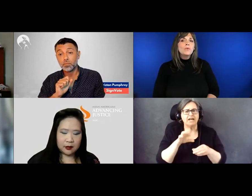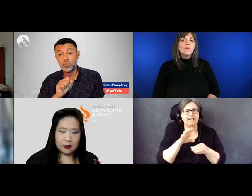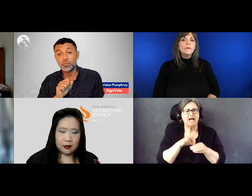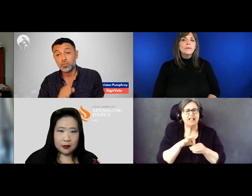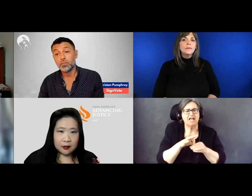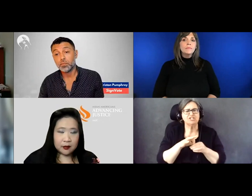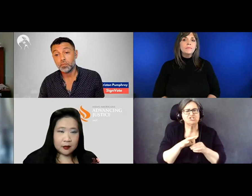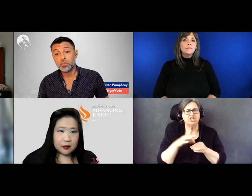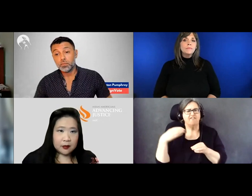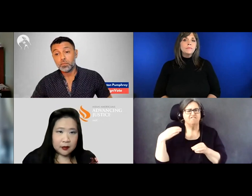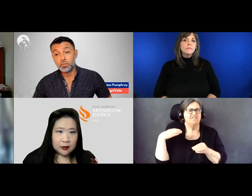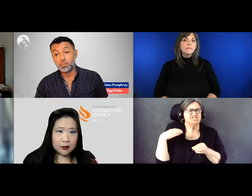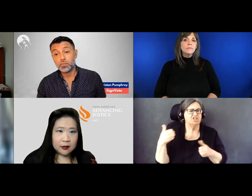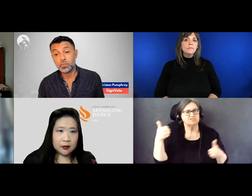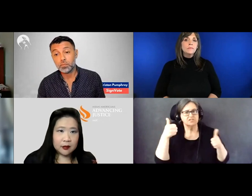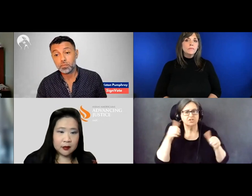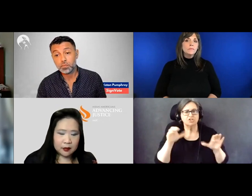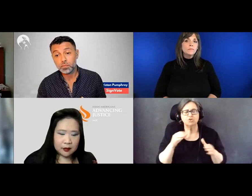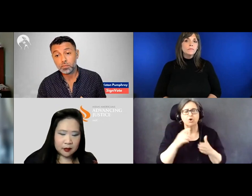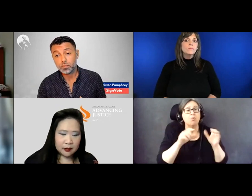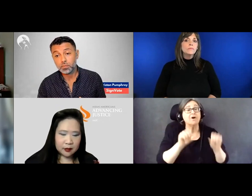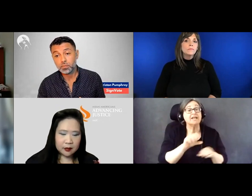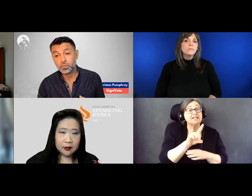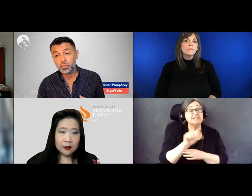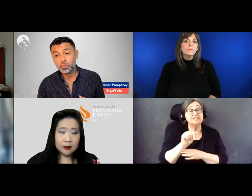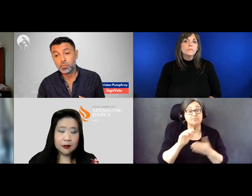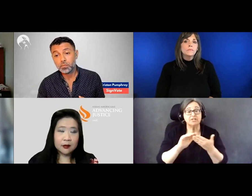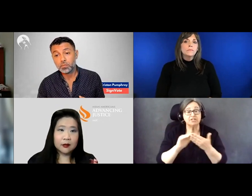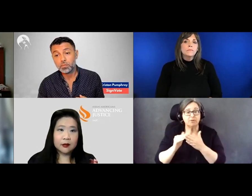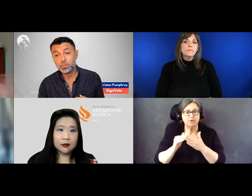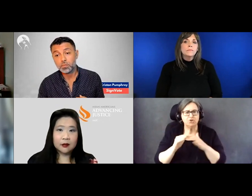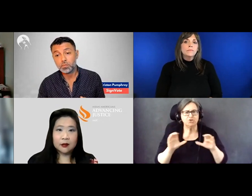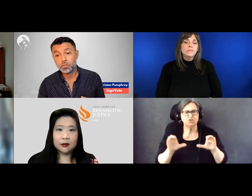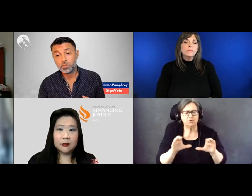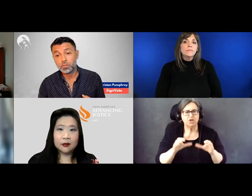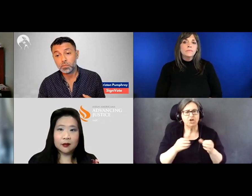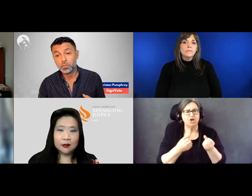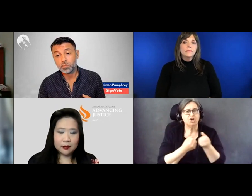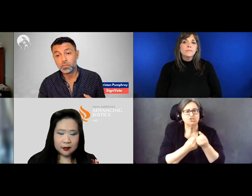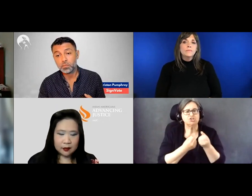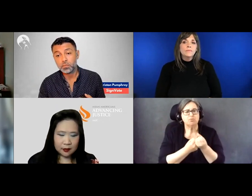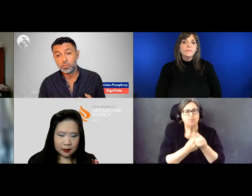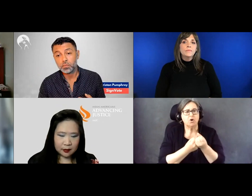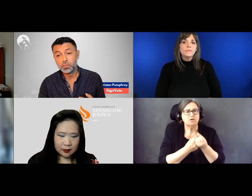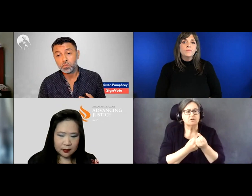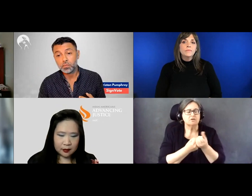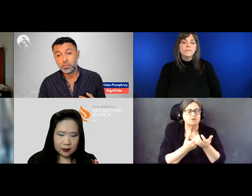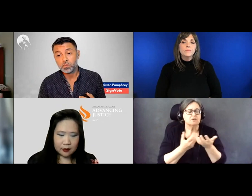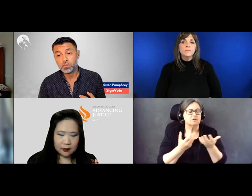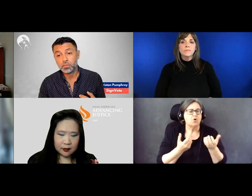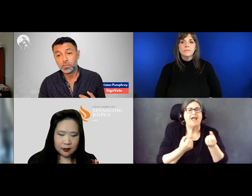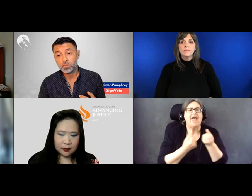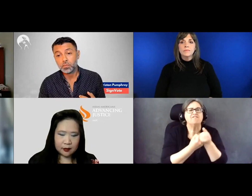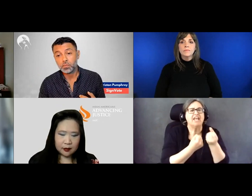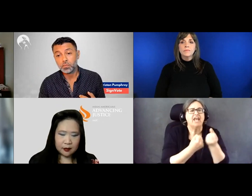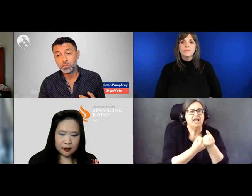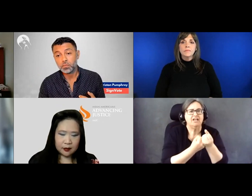And what can the Disability Community do to support advocacy or support the Deaf Community